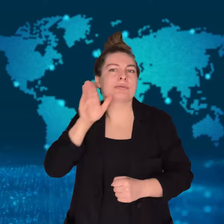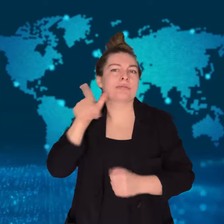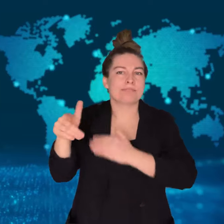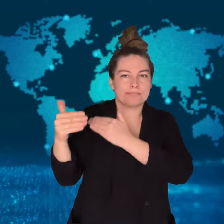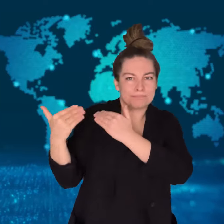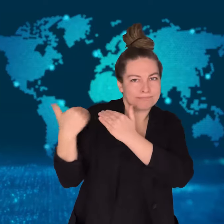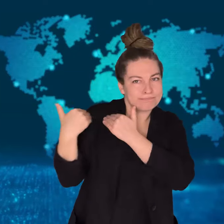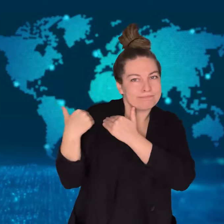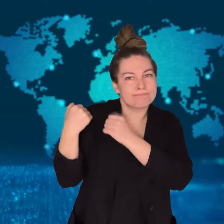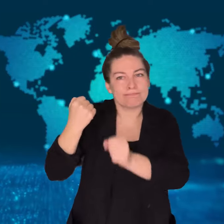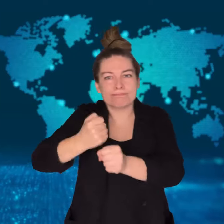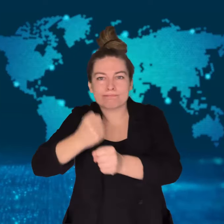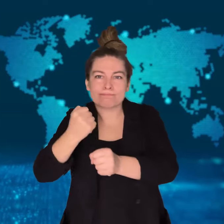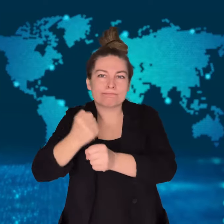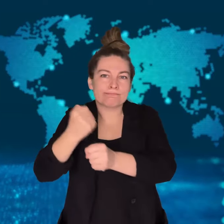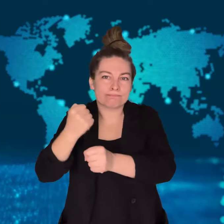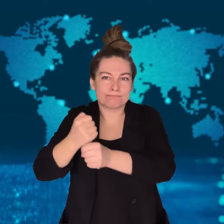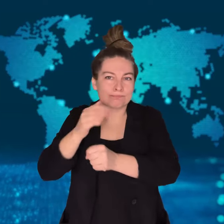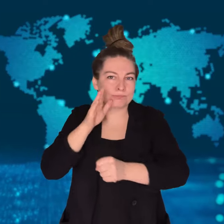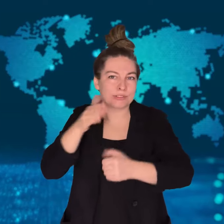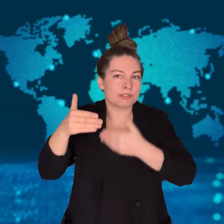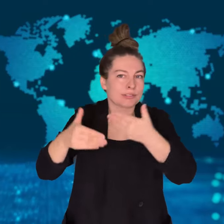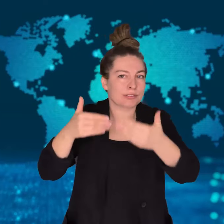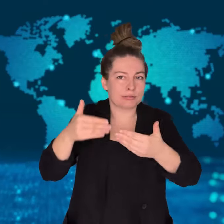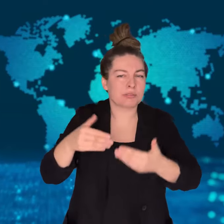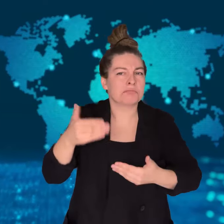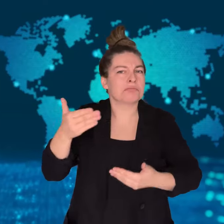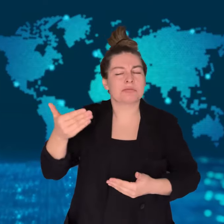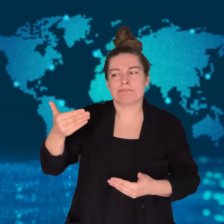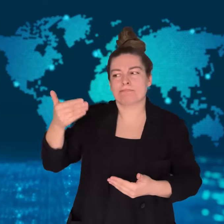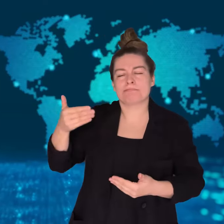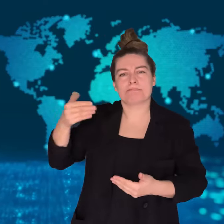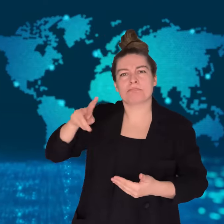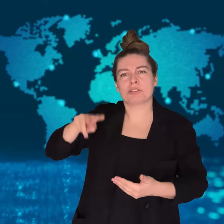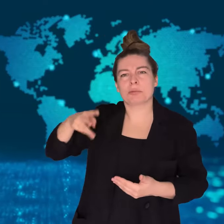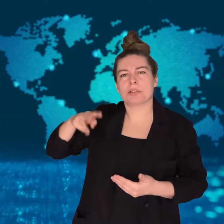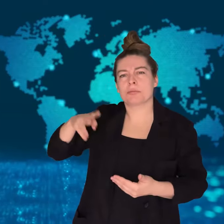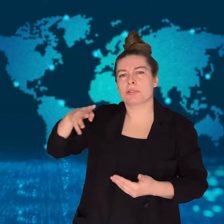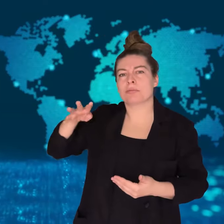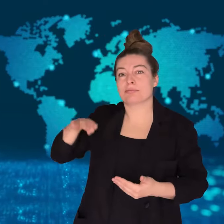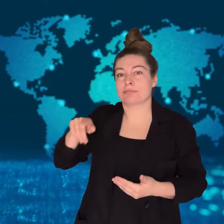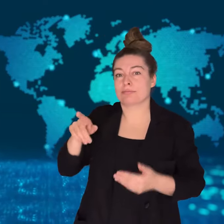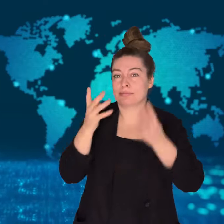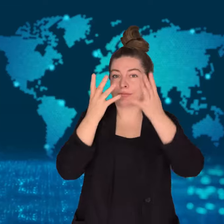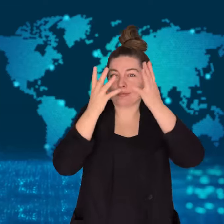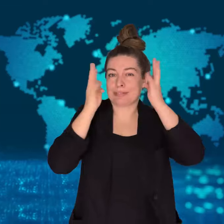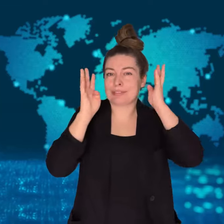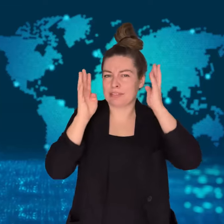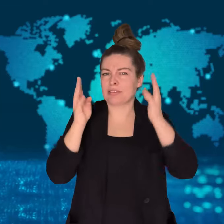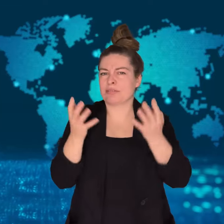He has had other illnesses in the last few months and years,